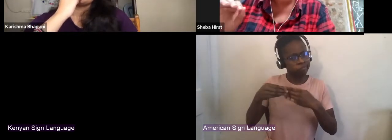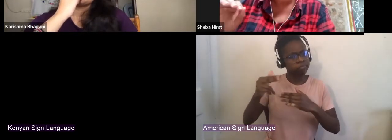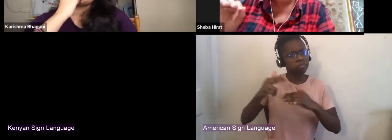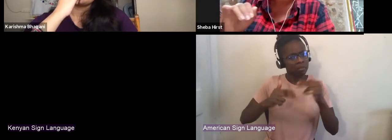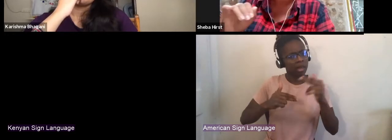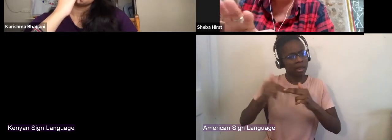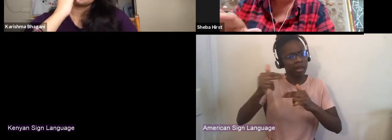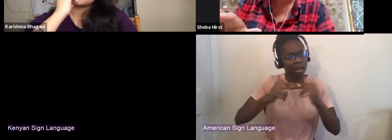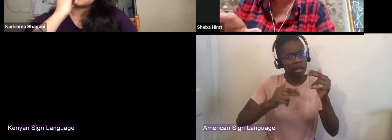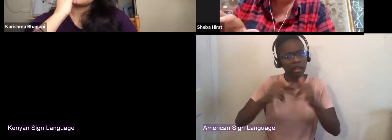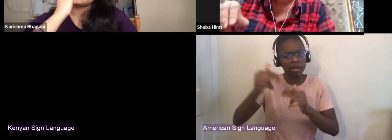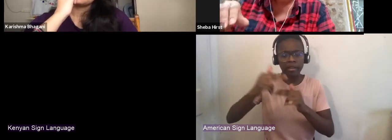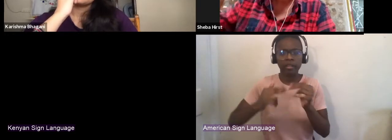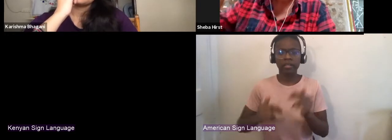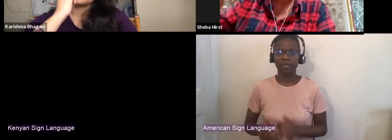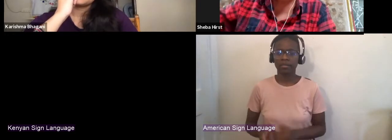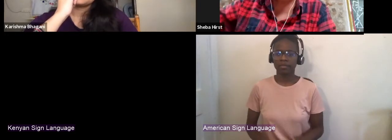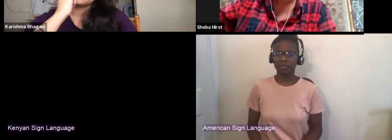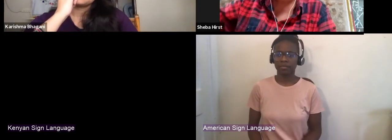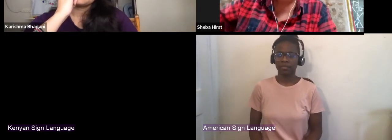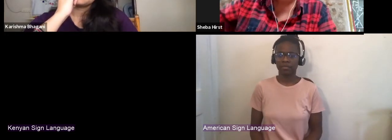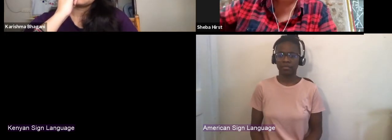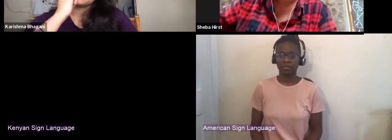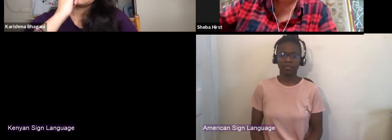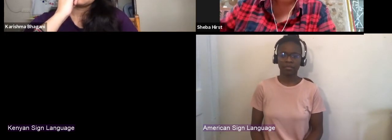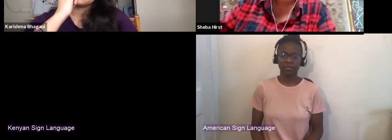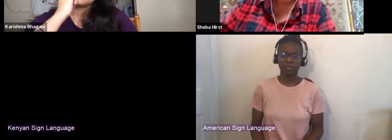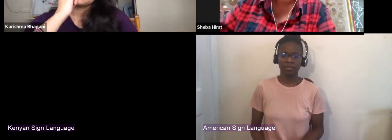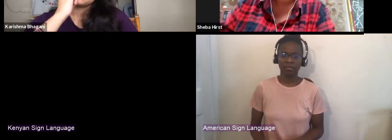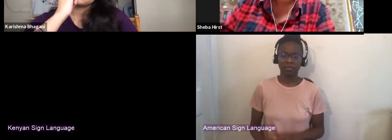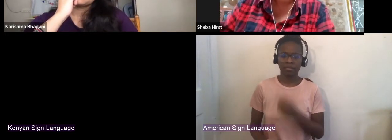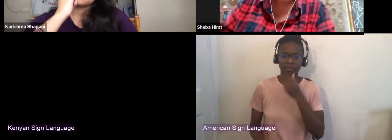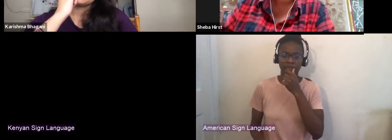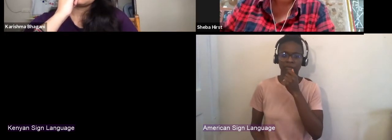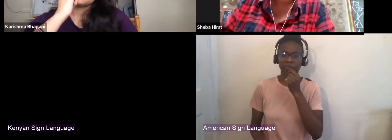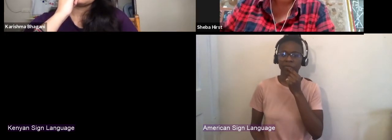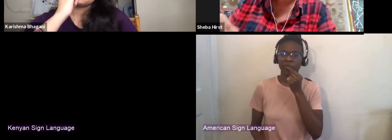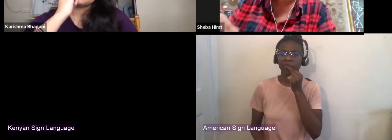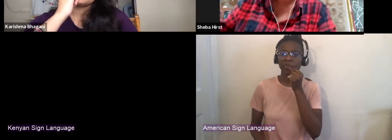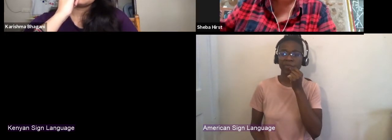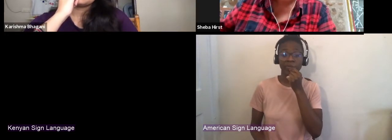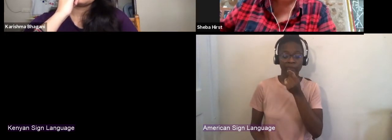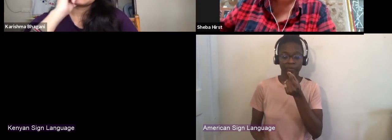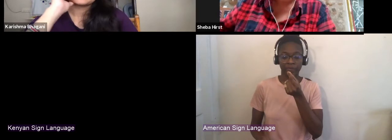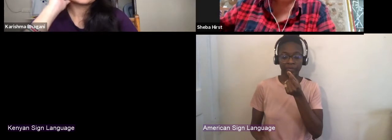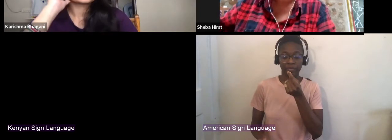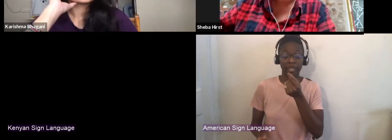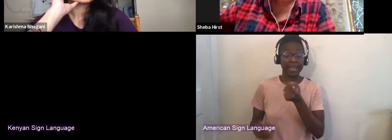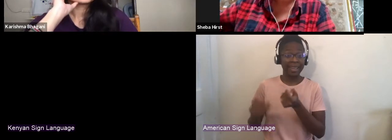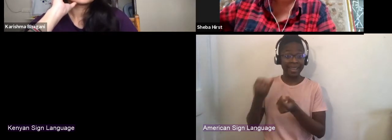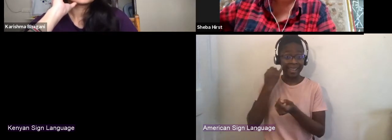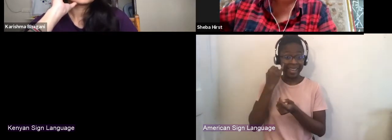very much in this contemporary moment. And that have the usefulness of all